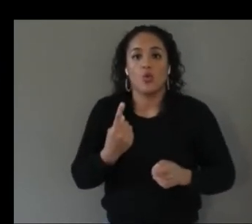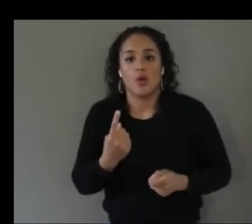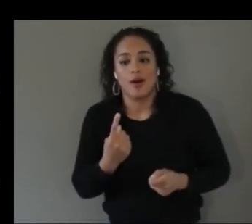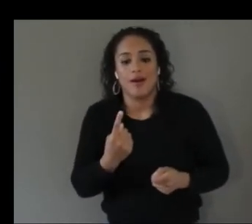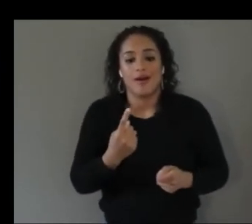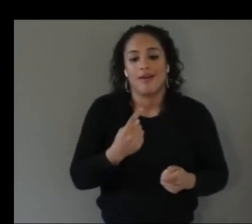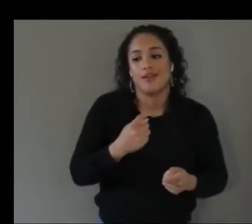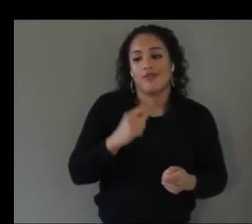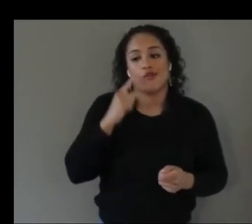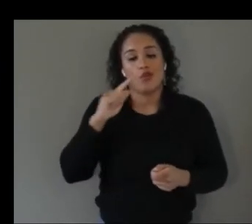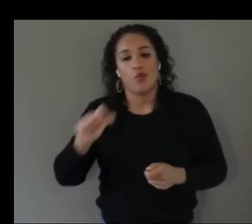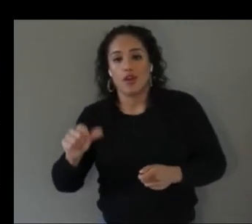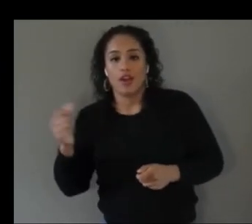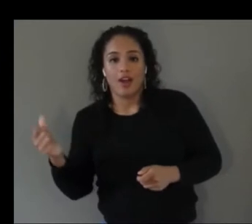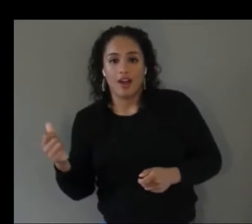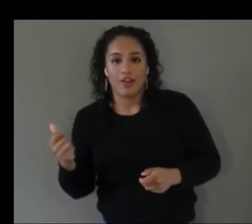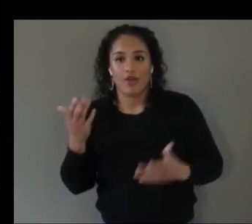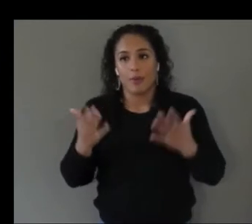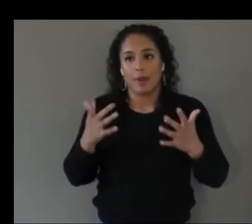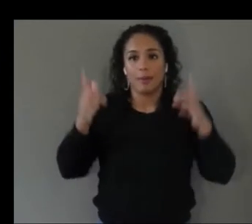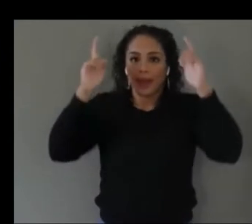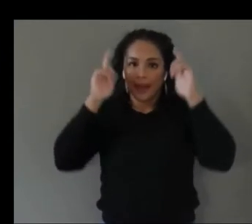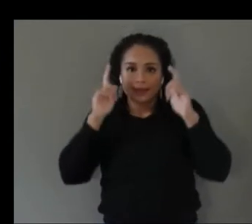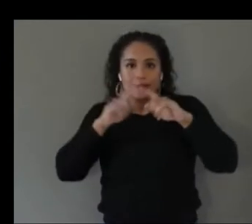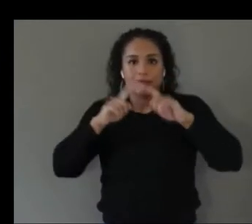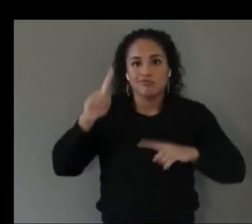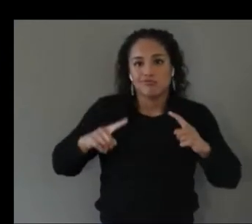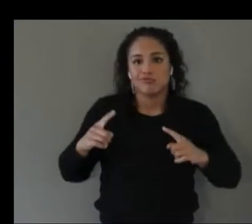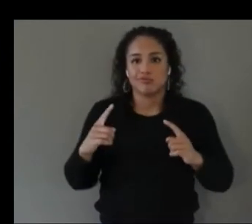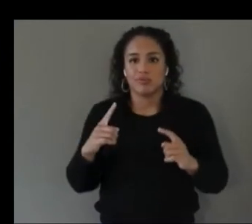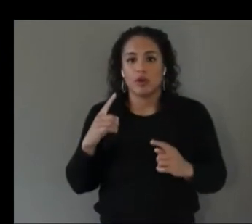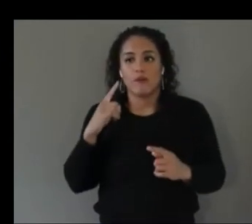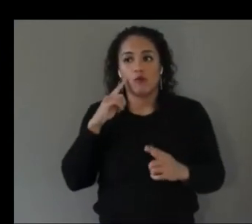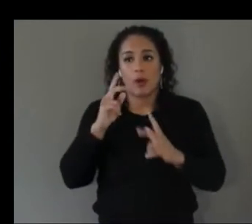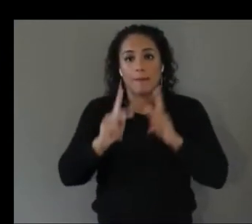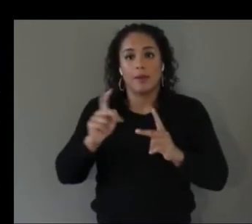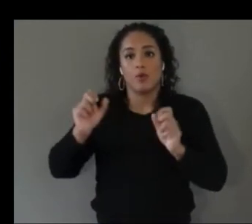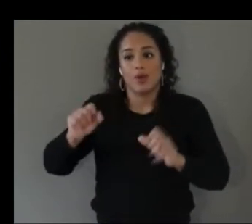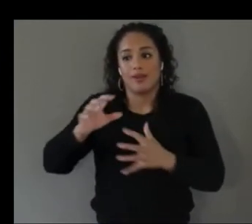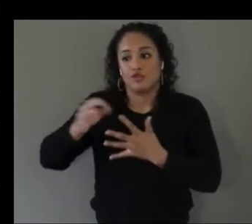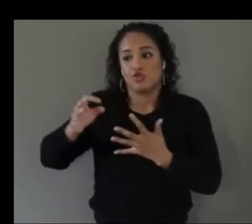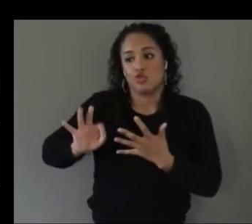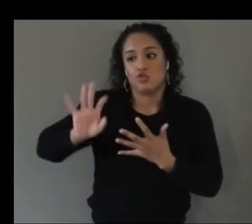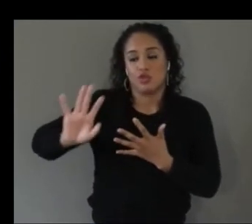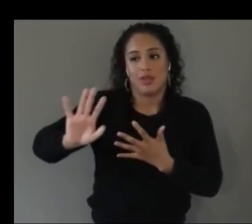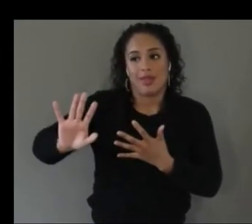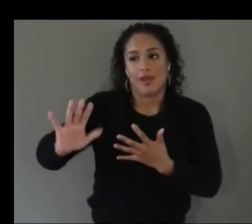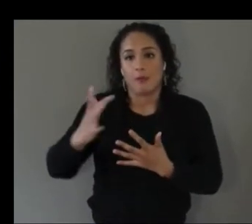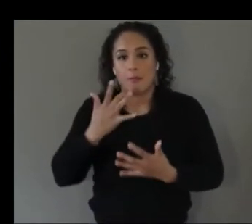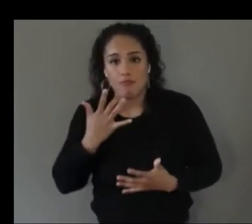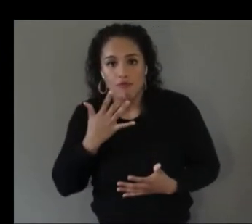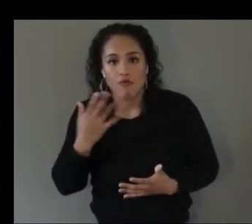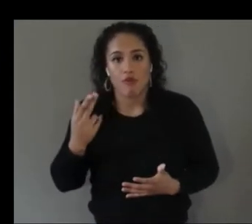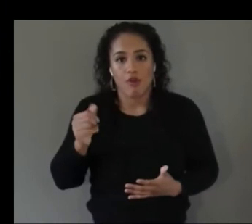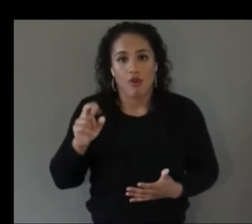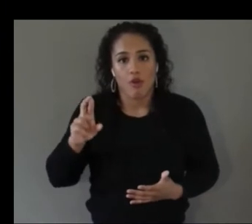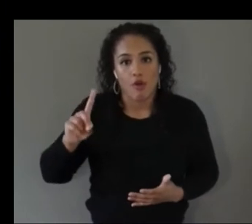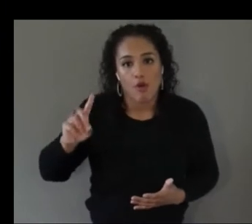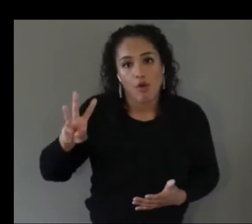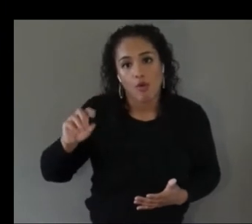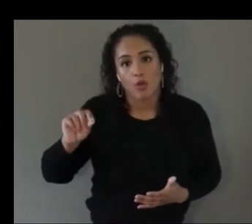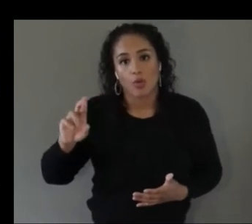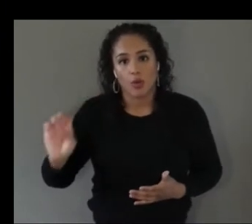uh hardware is is more suitable to their needs or to their abilities uh going back to like the